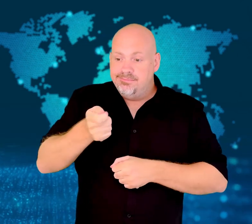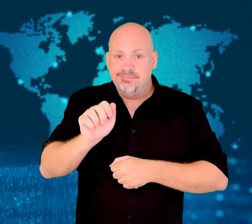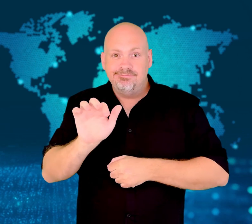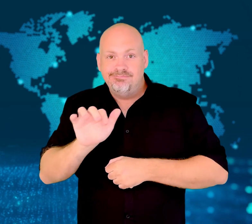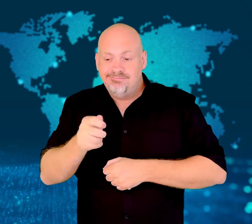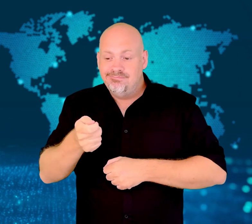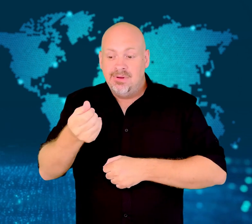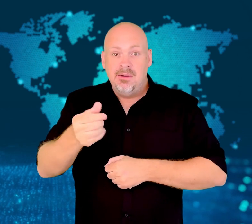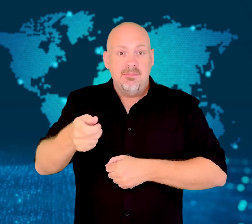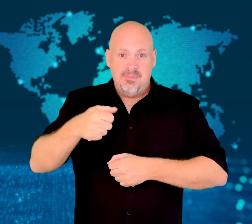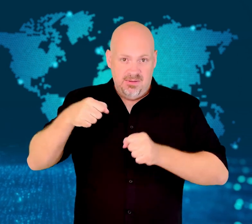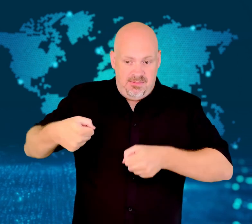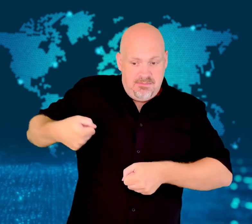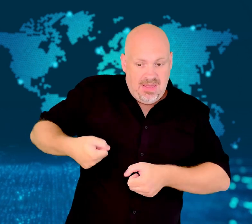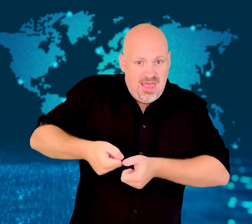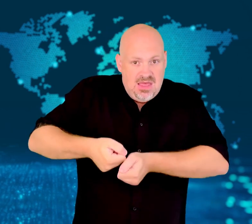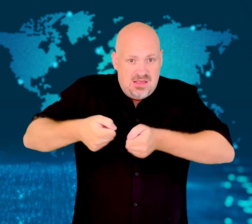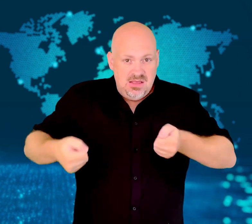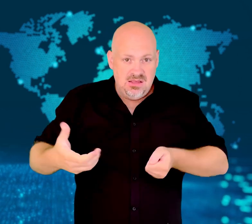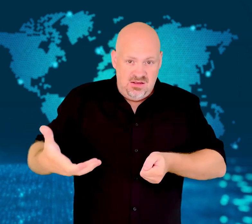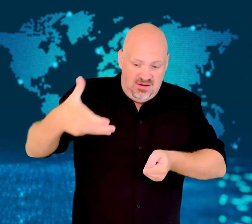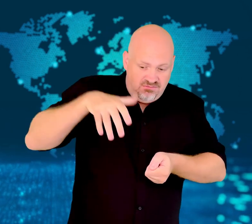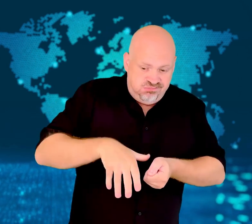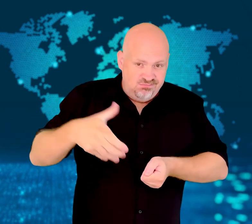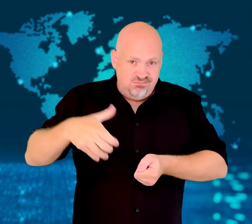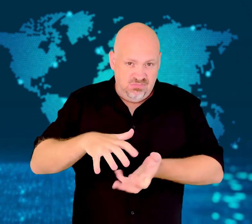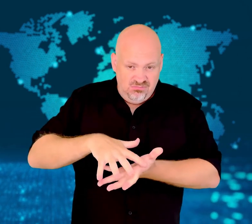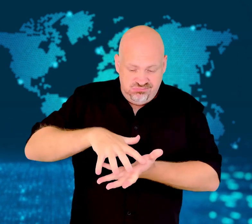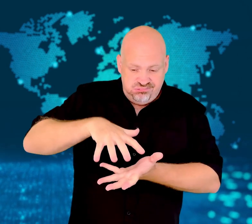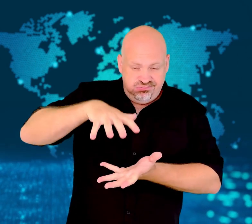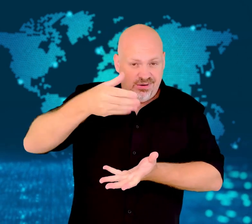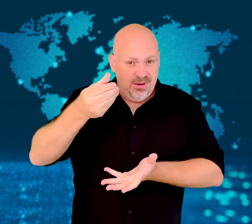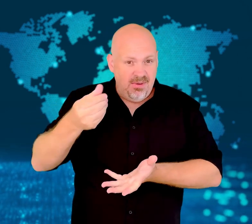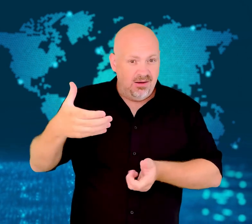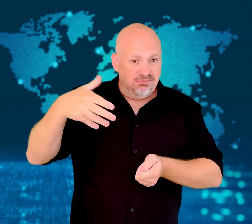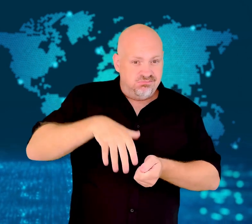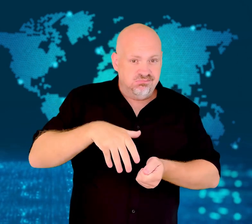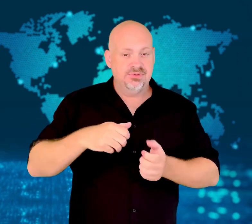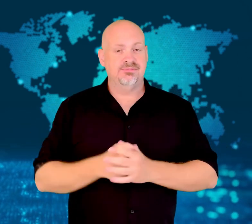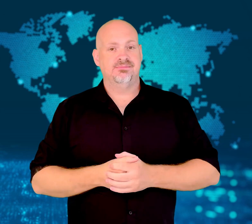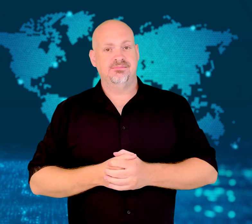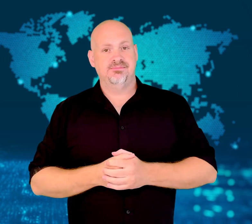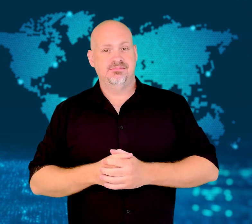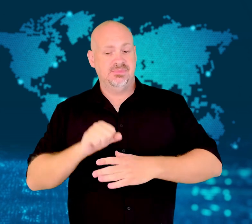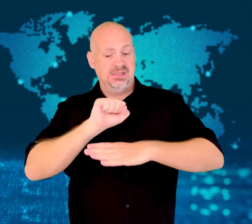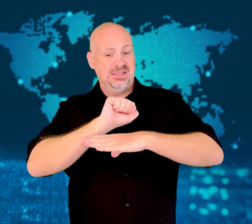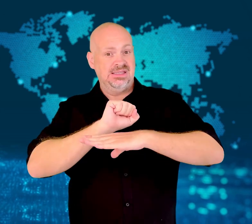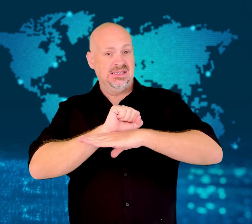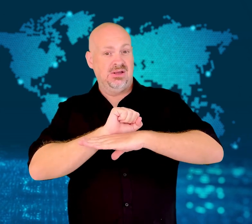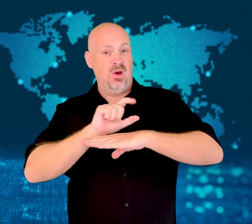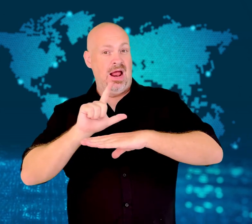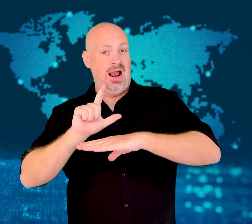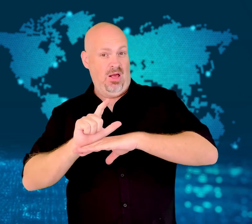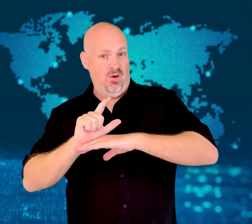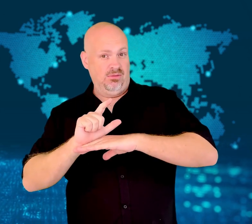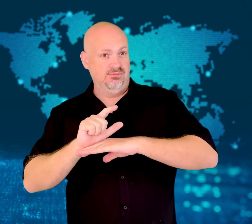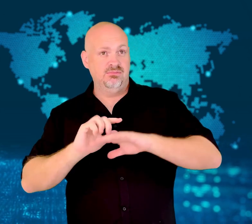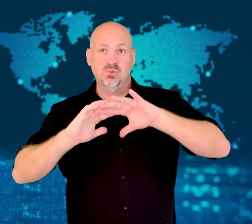each time they withdrew money from the bank.